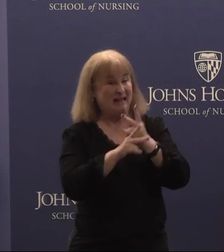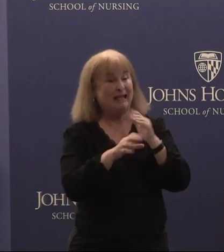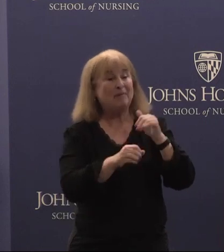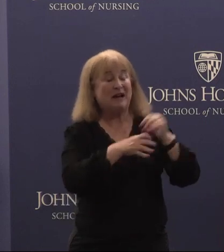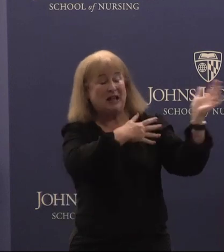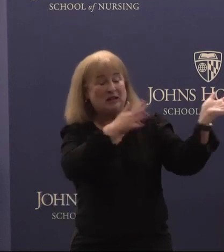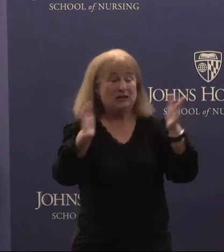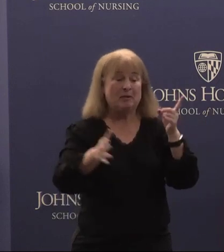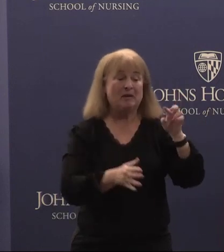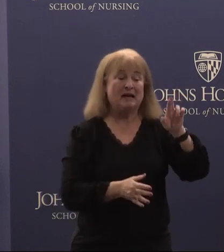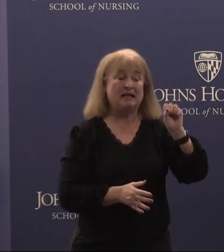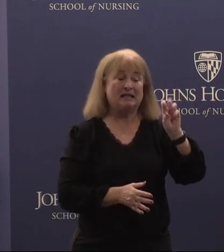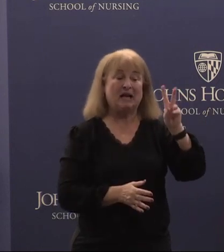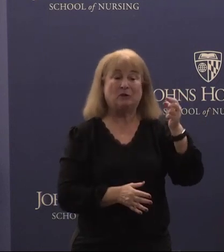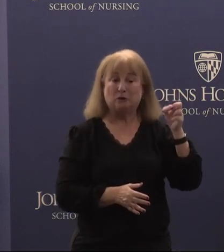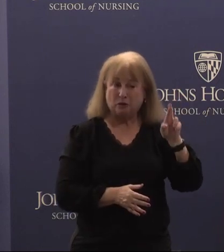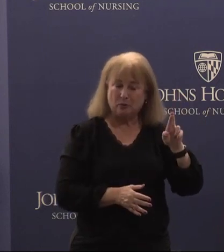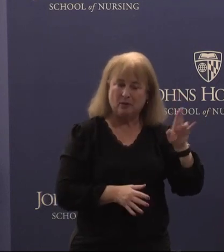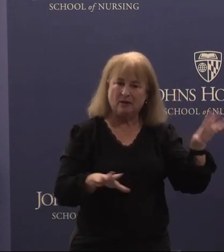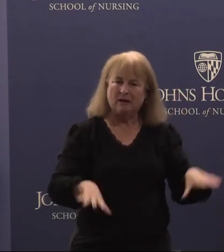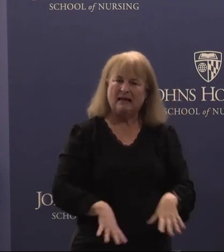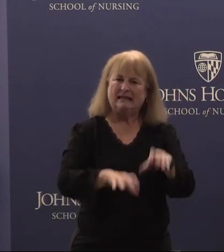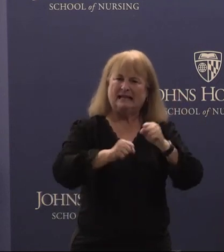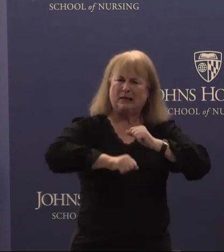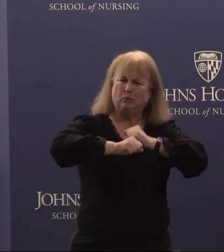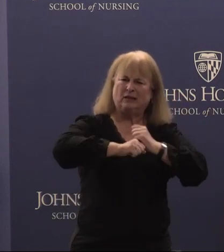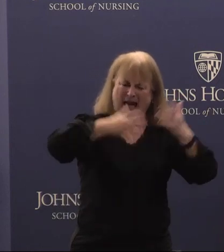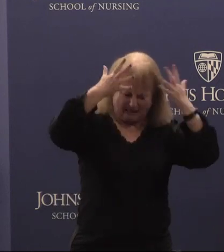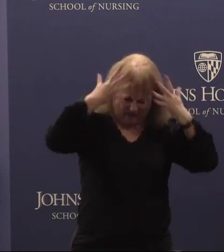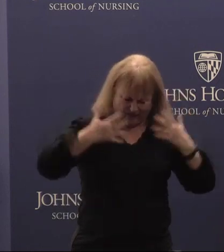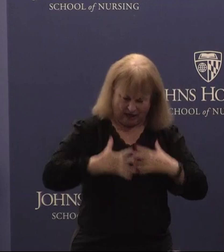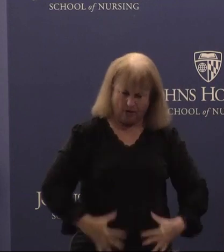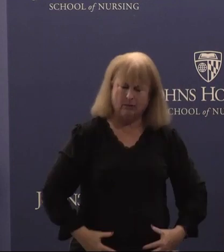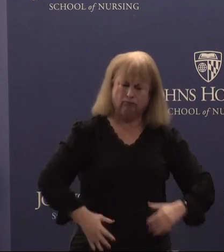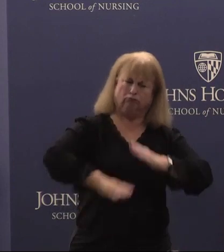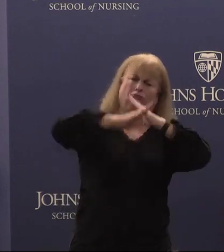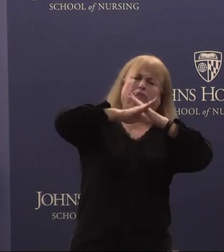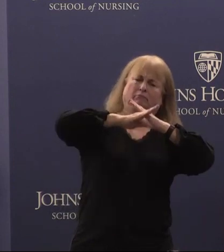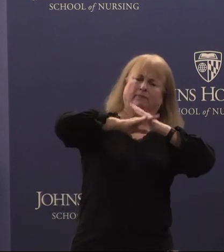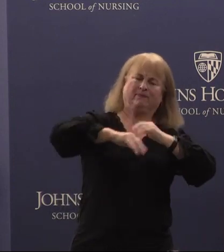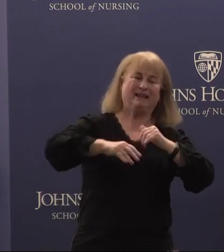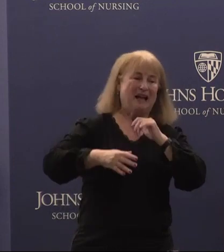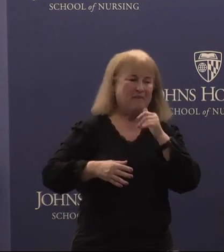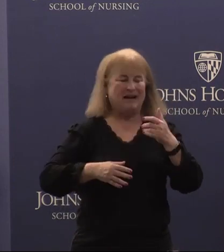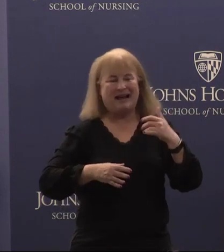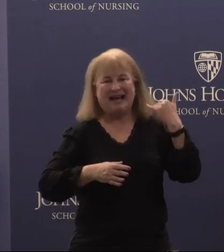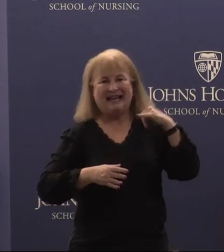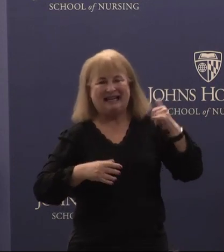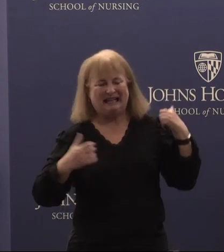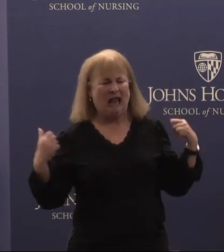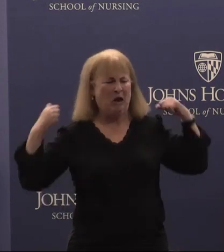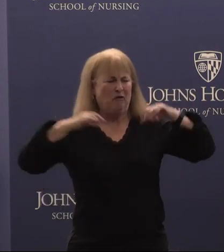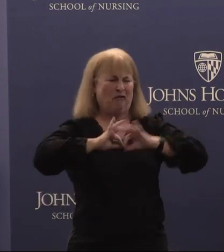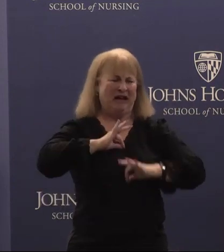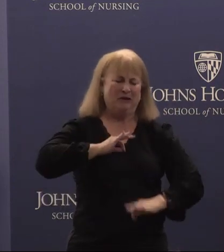Dr. Swenor dawns her protective gear. It may not consist of a yellow slicker and a bucket hat,